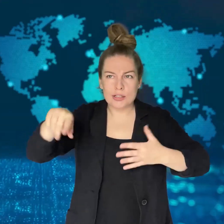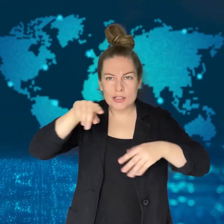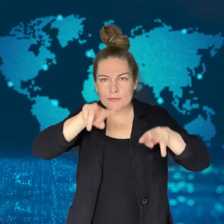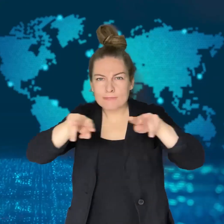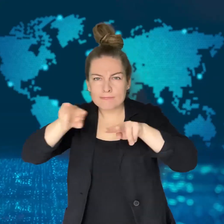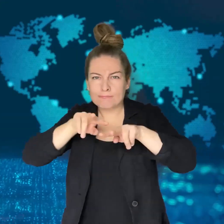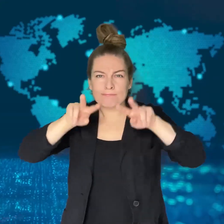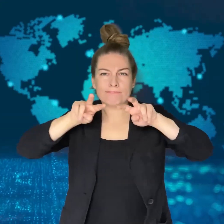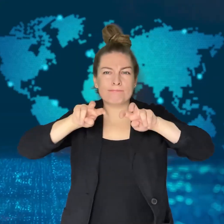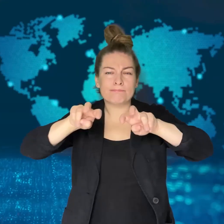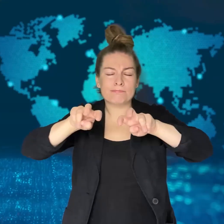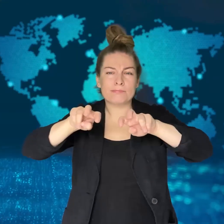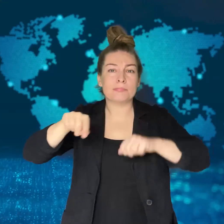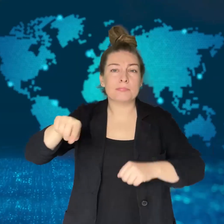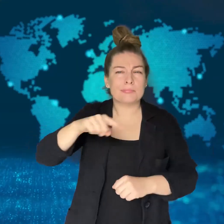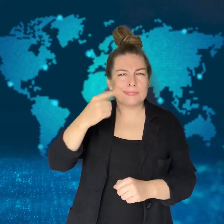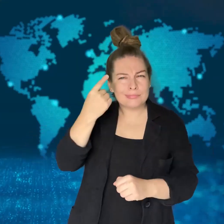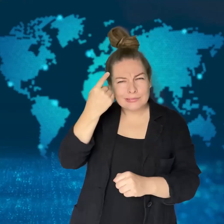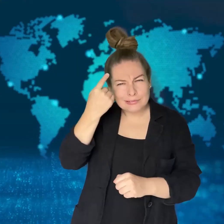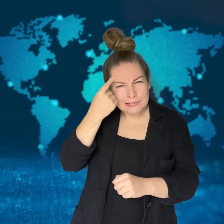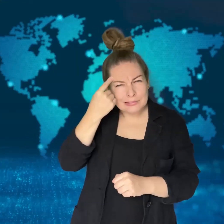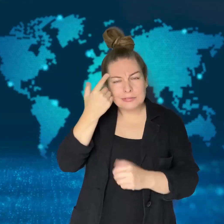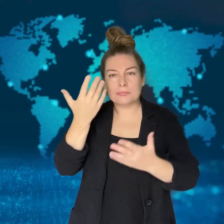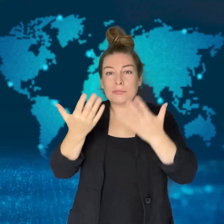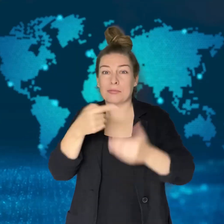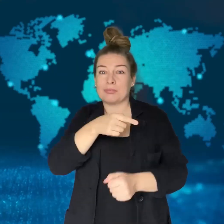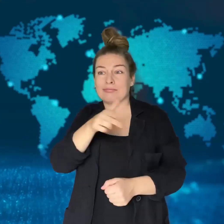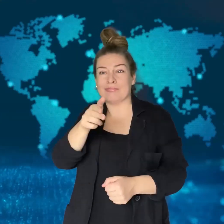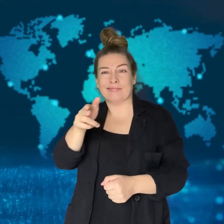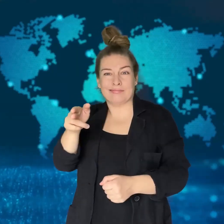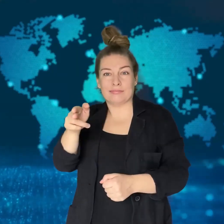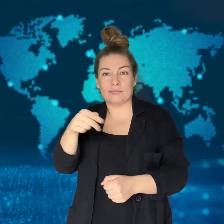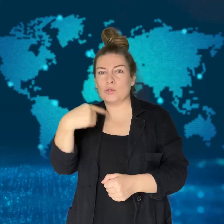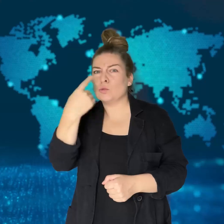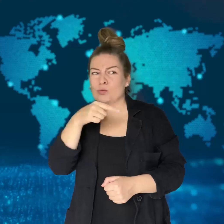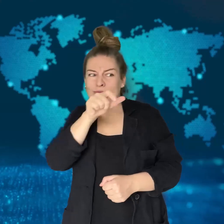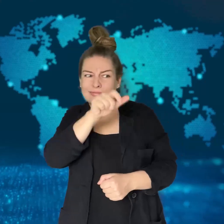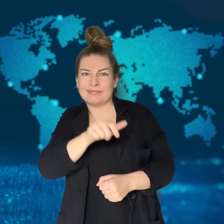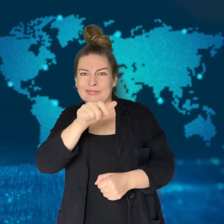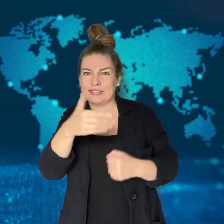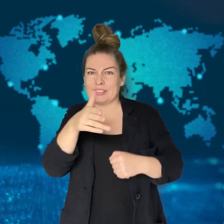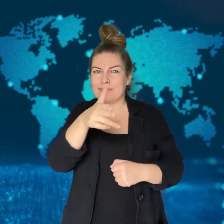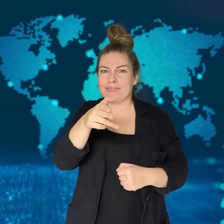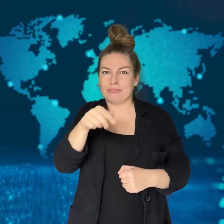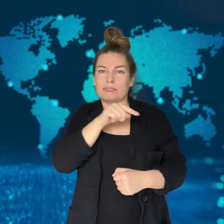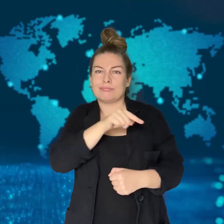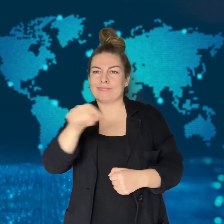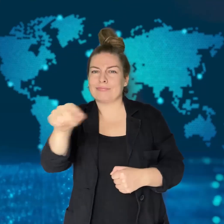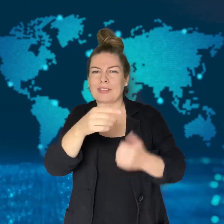and authorities are still seeking them in a large manhunt.